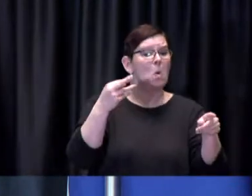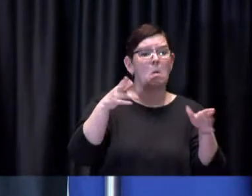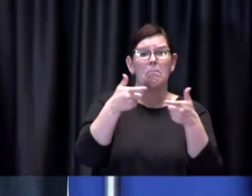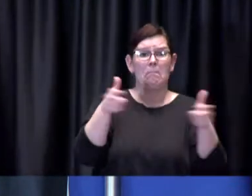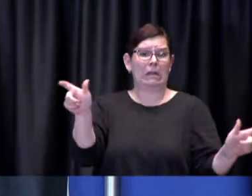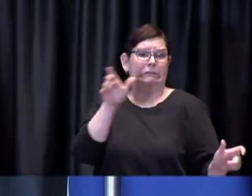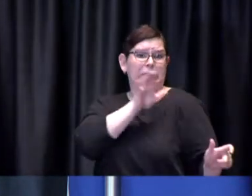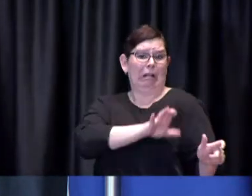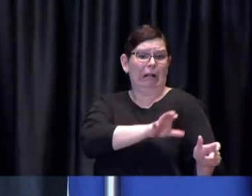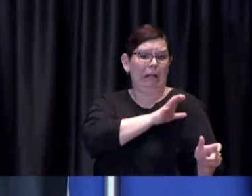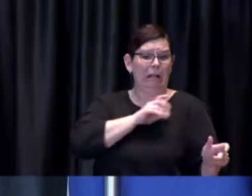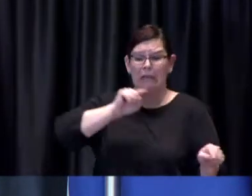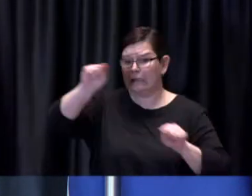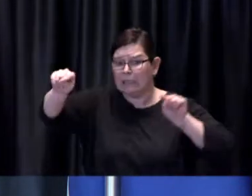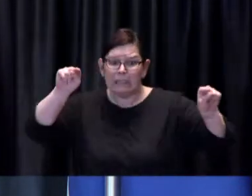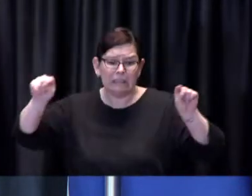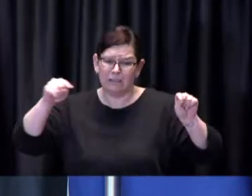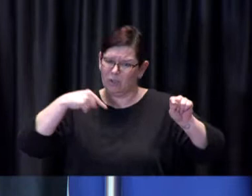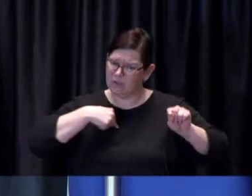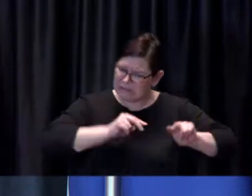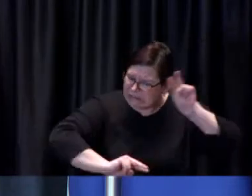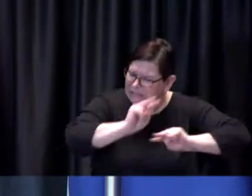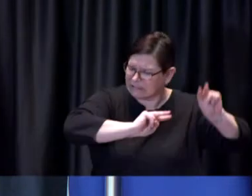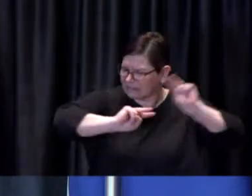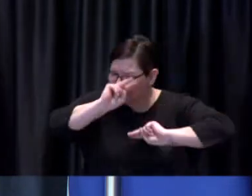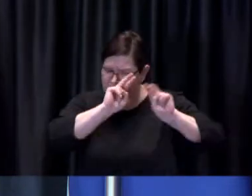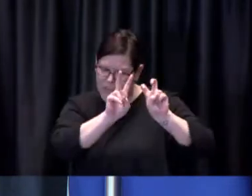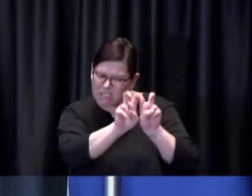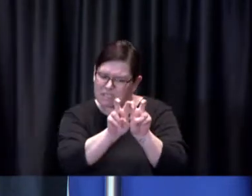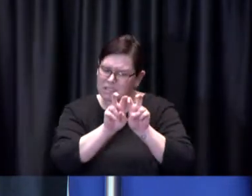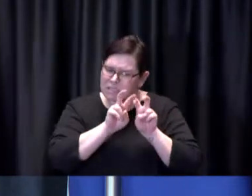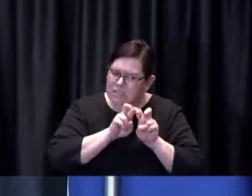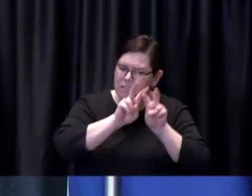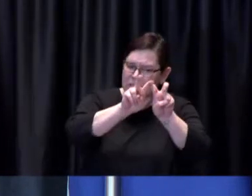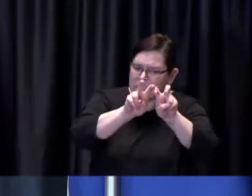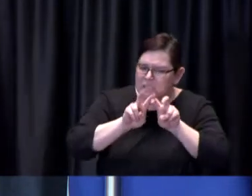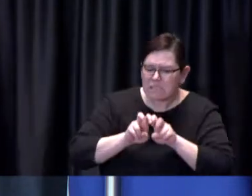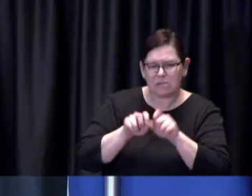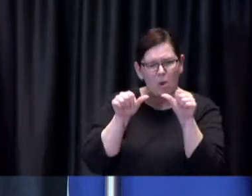through healthcare partners out in the community we're constantly looking at and talking about